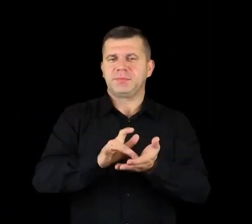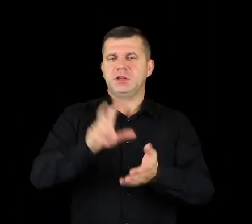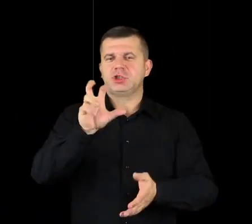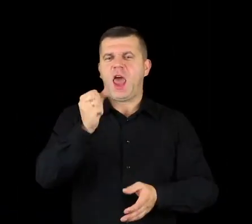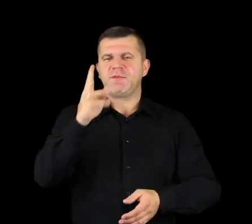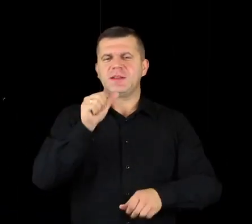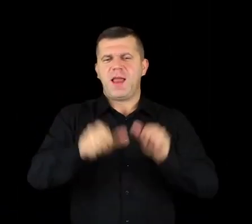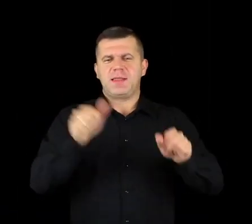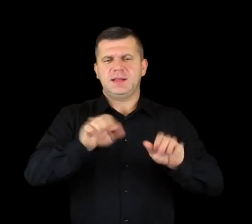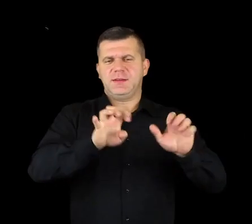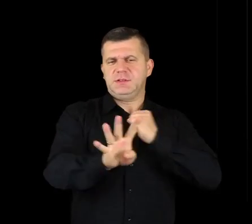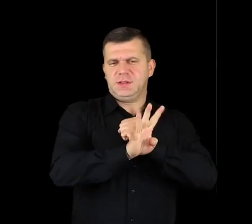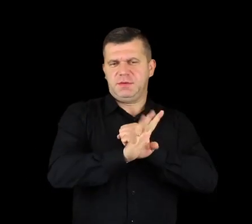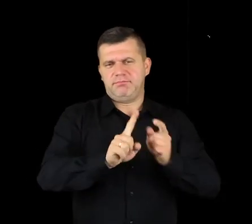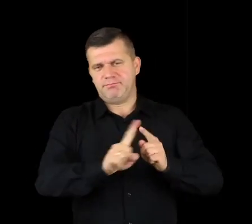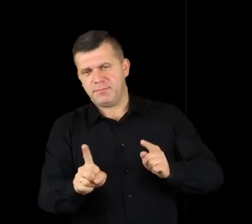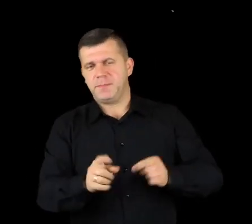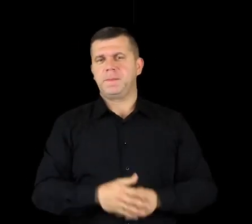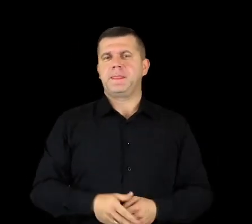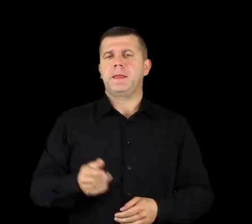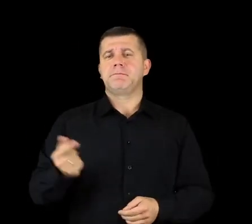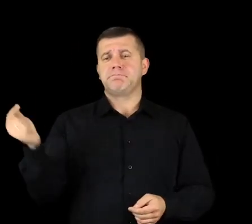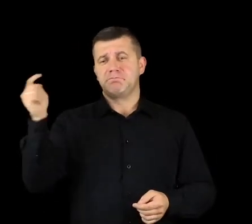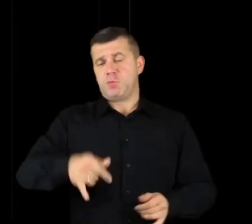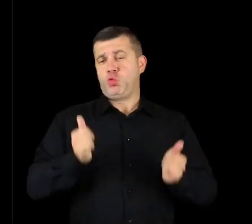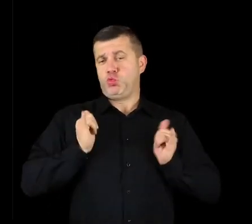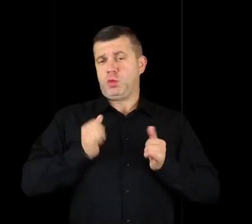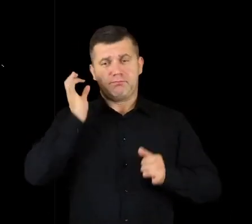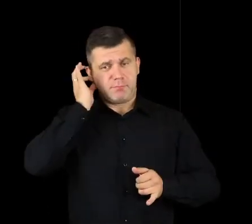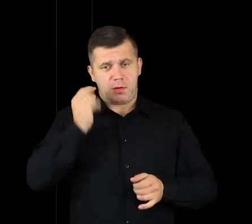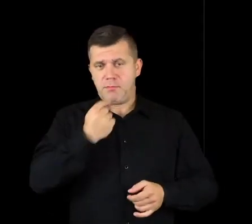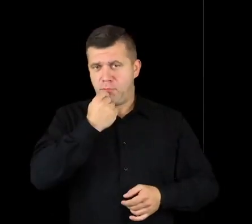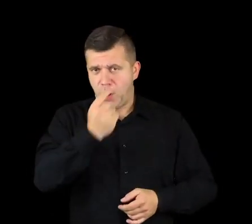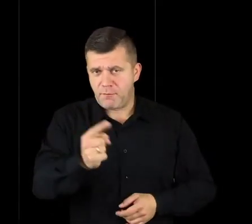in the 90’s. And a tourist came by. And she said: